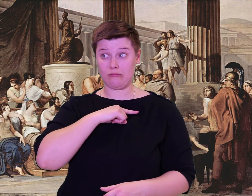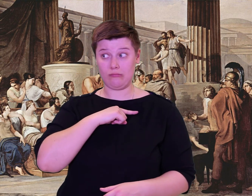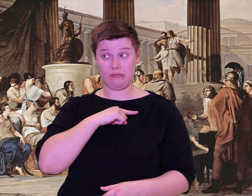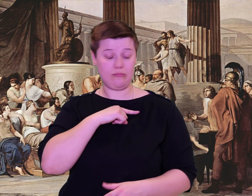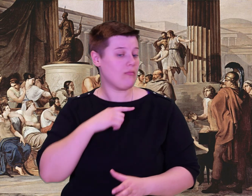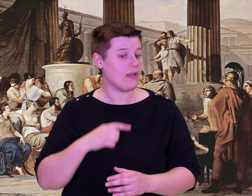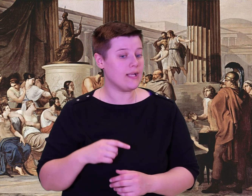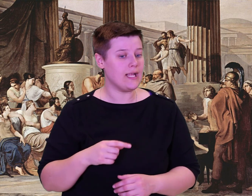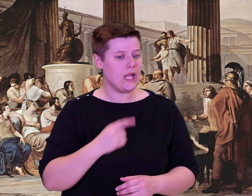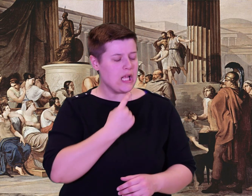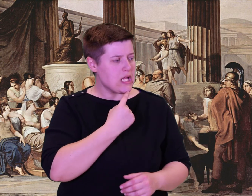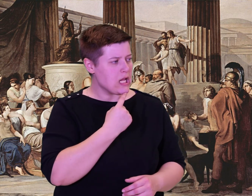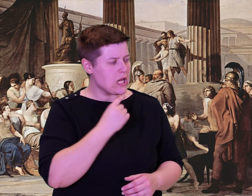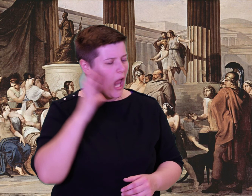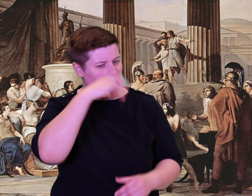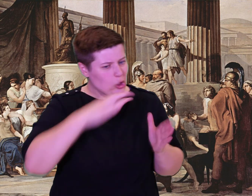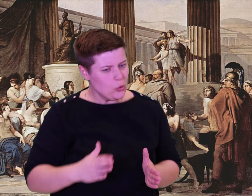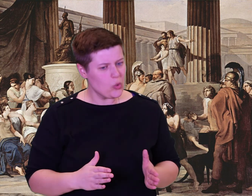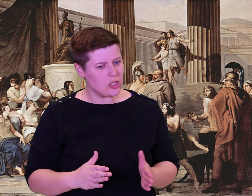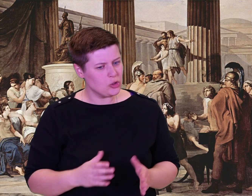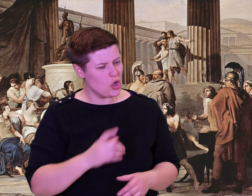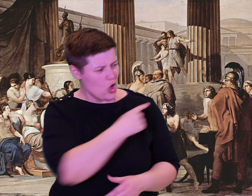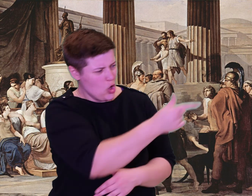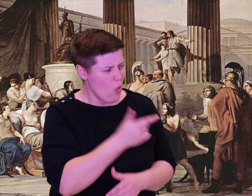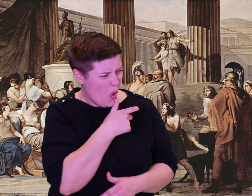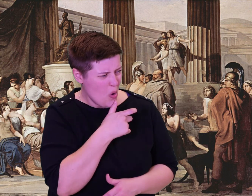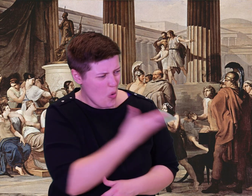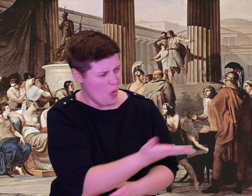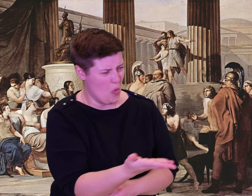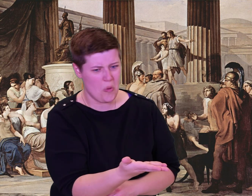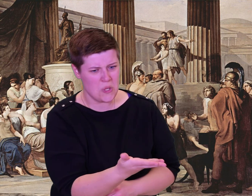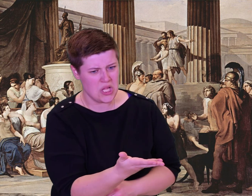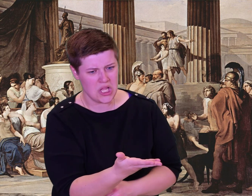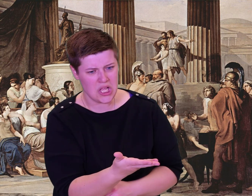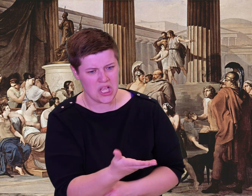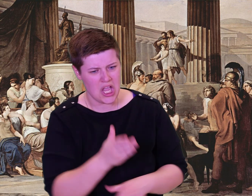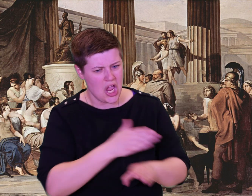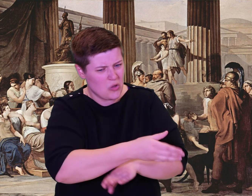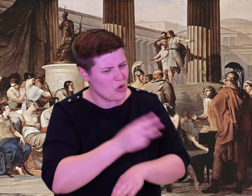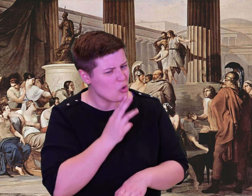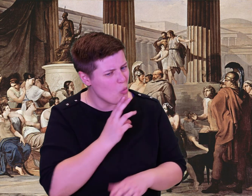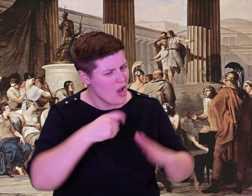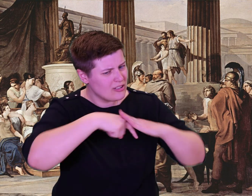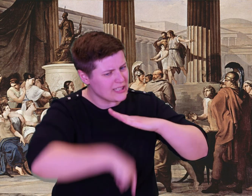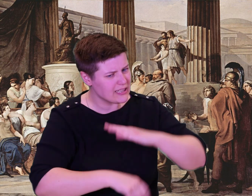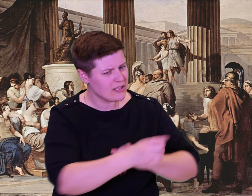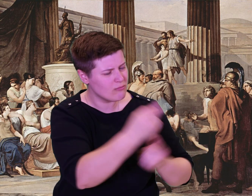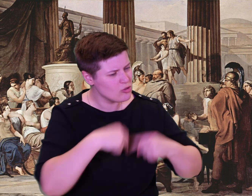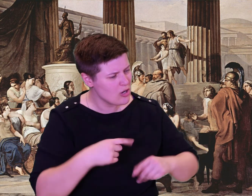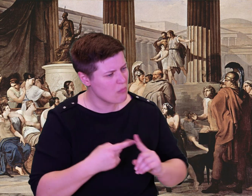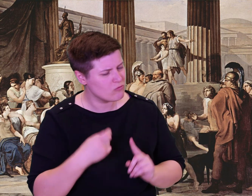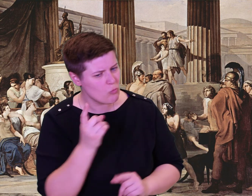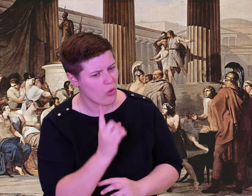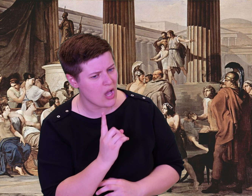hearts sink in terror. Even so I answered, 'We are Greeks, come here from